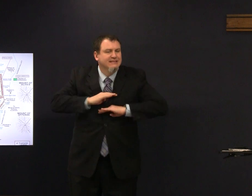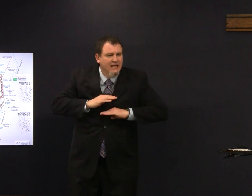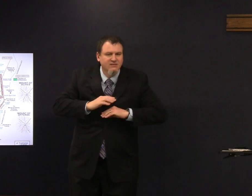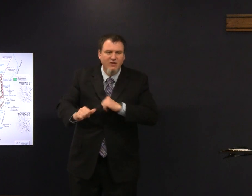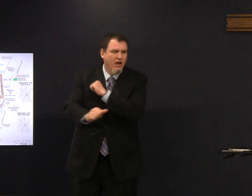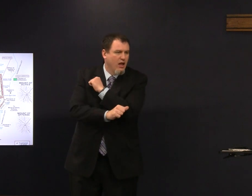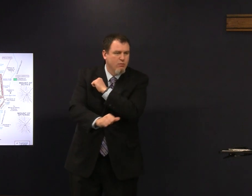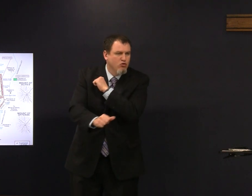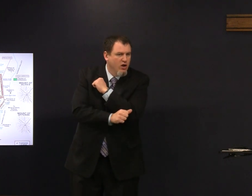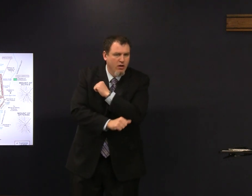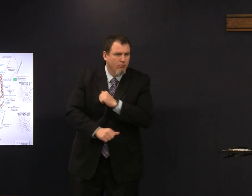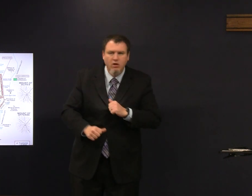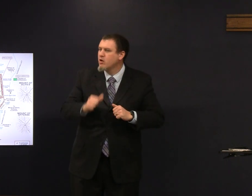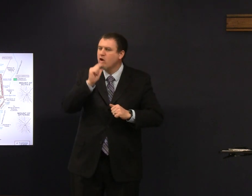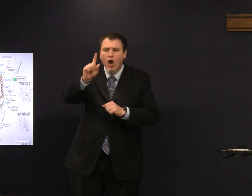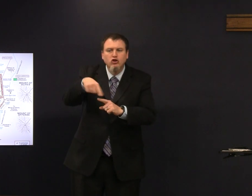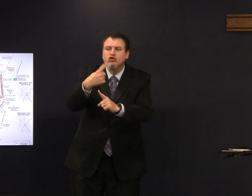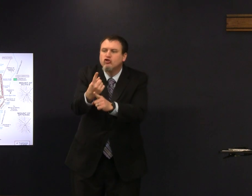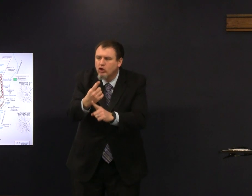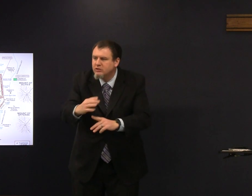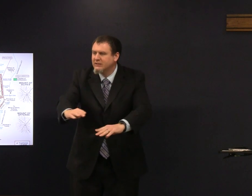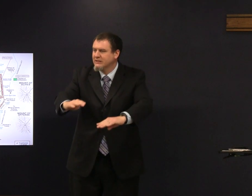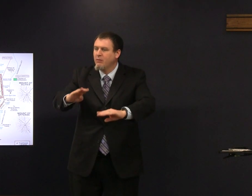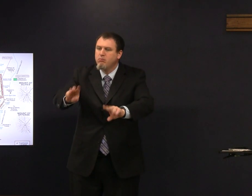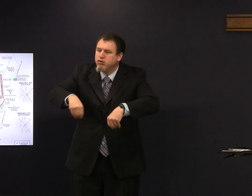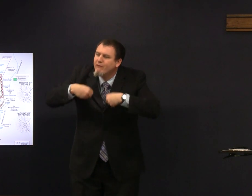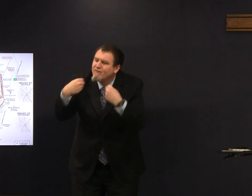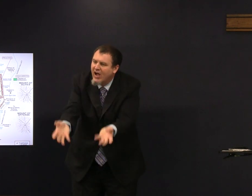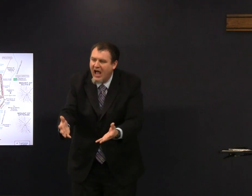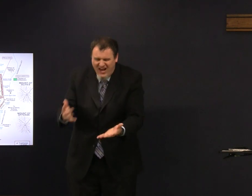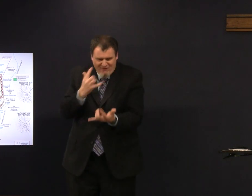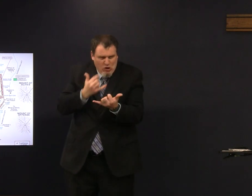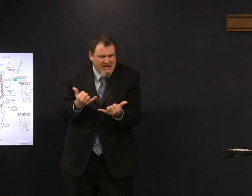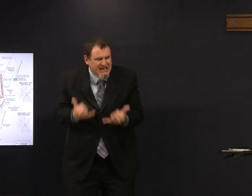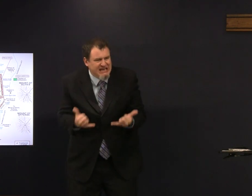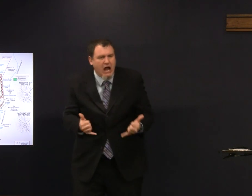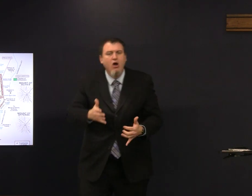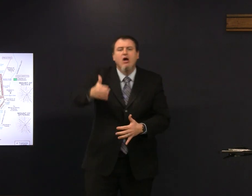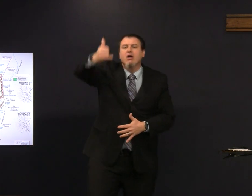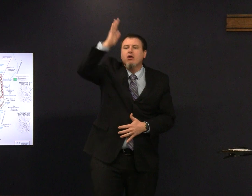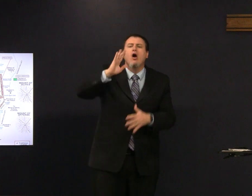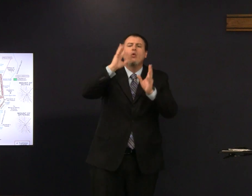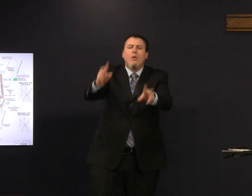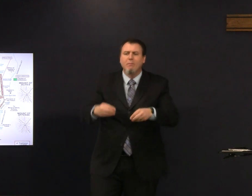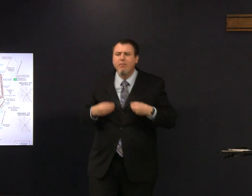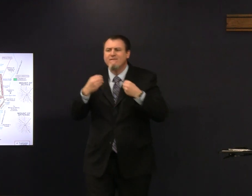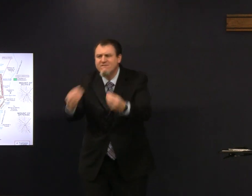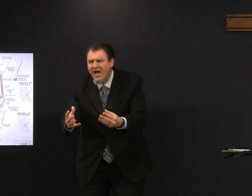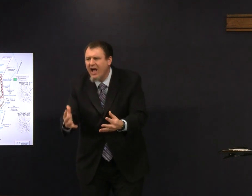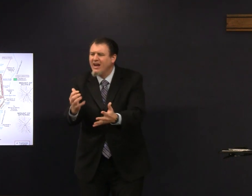not just to satisfy Abraham not just to provide for the time being